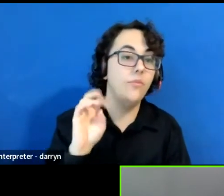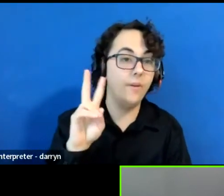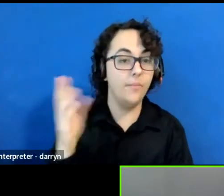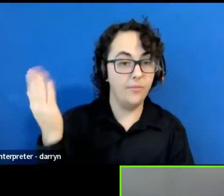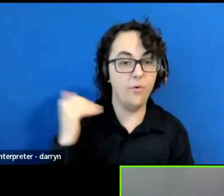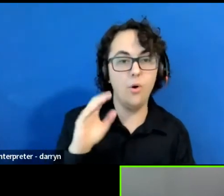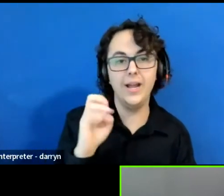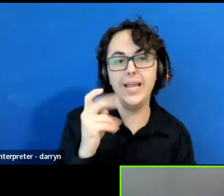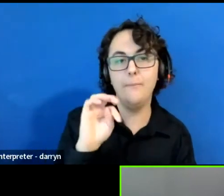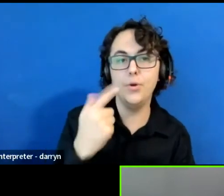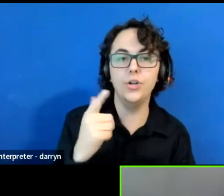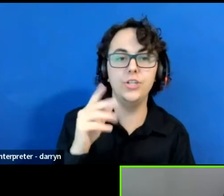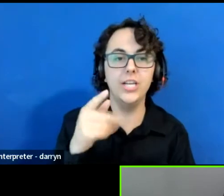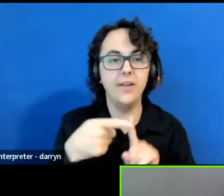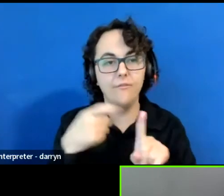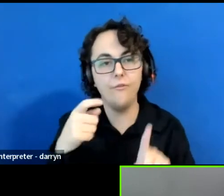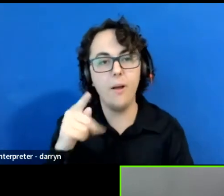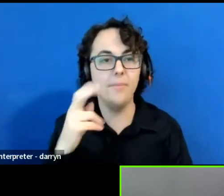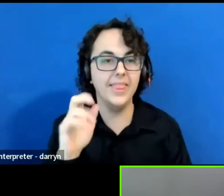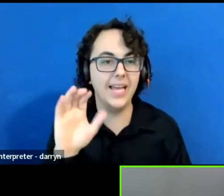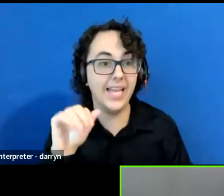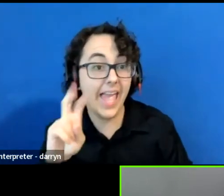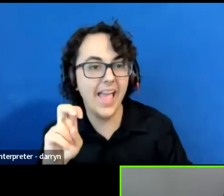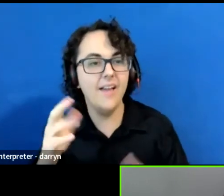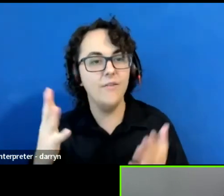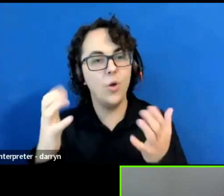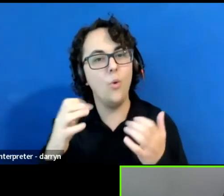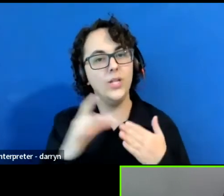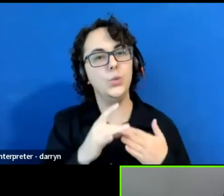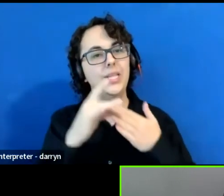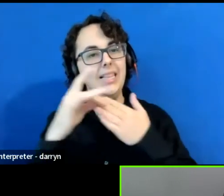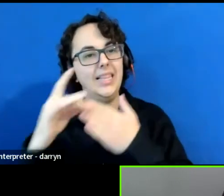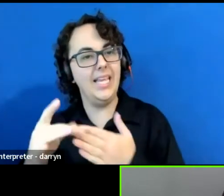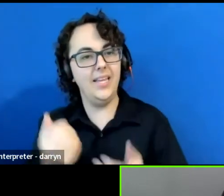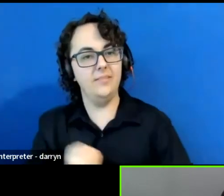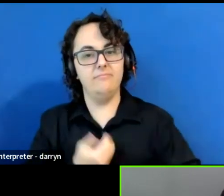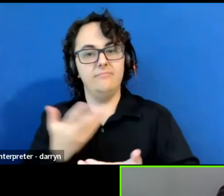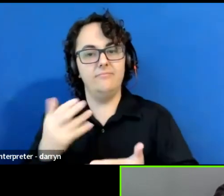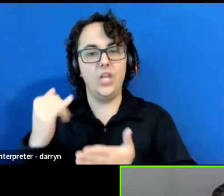you want to lead with the voice of the artist. To help us do just that, please join me in welcoming